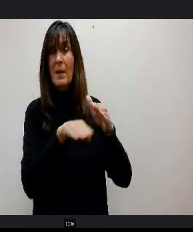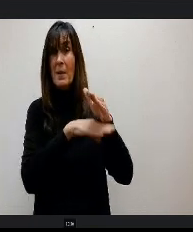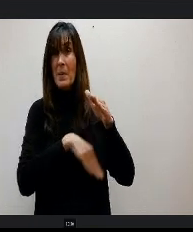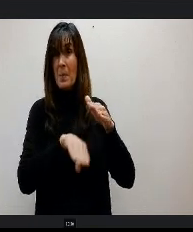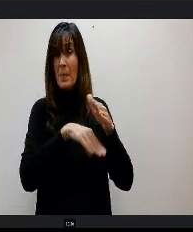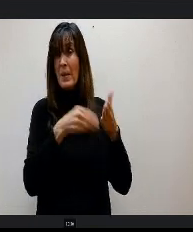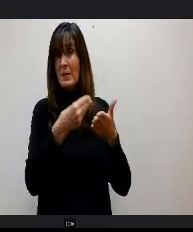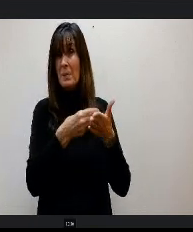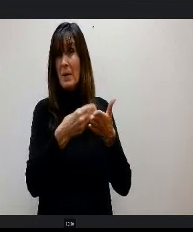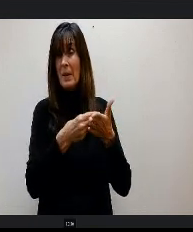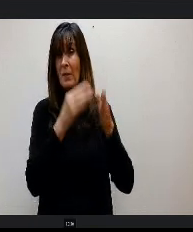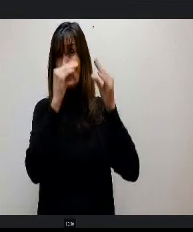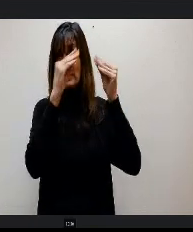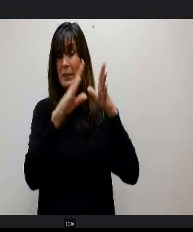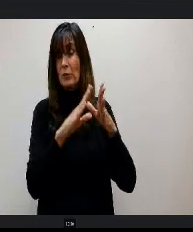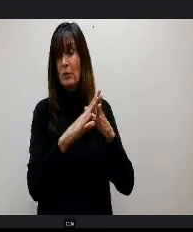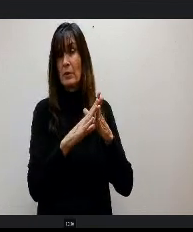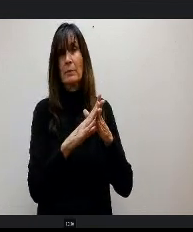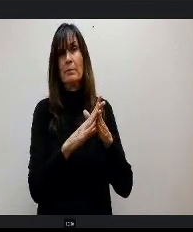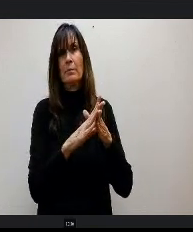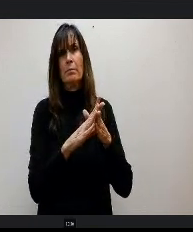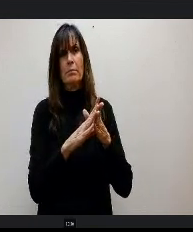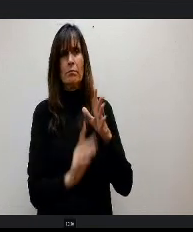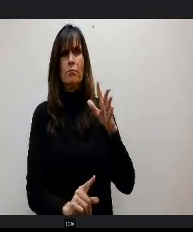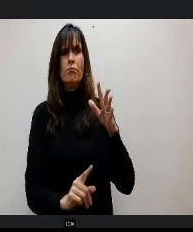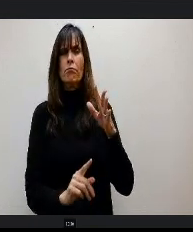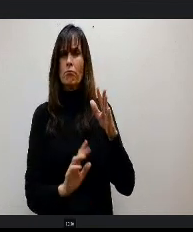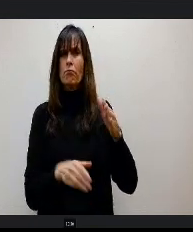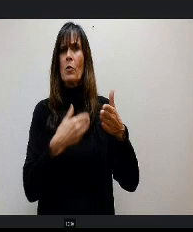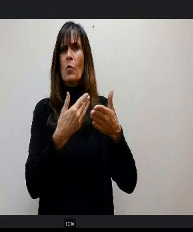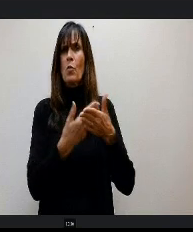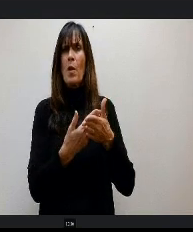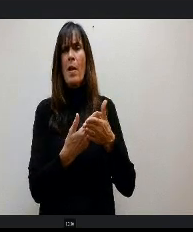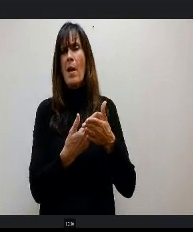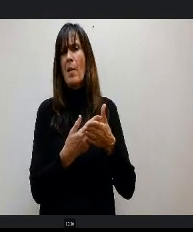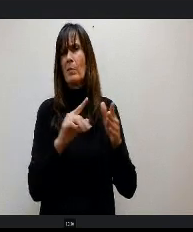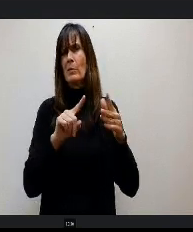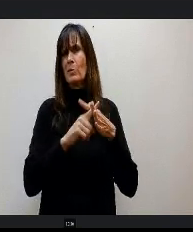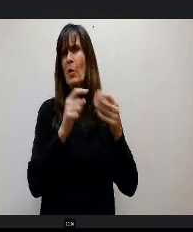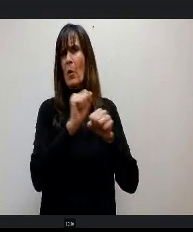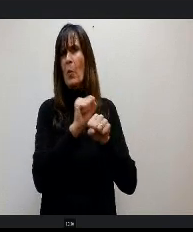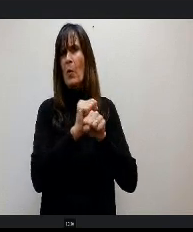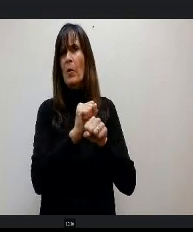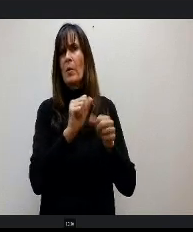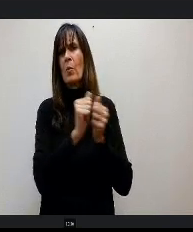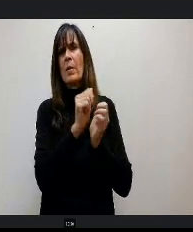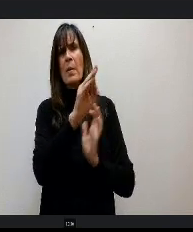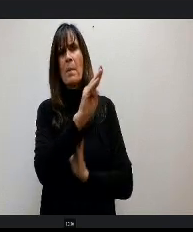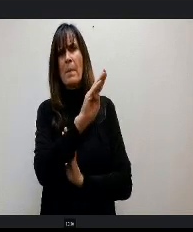r a teacher who's coming in with a bachelor's degree only and no additional plus 16 + 32. None of that